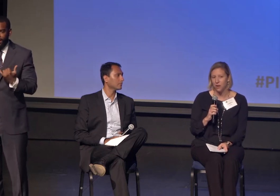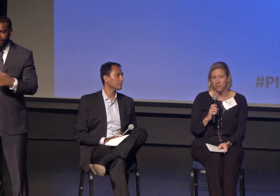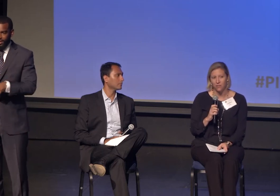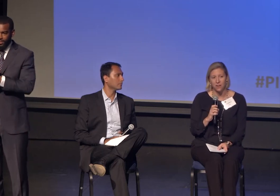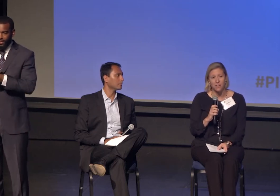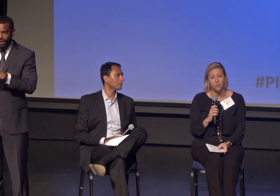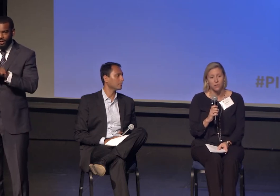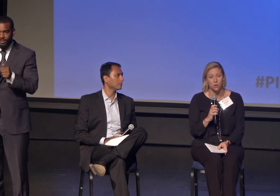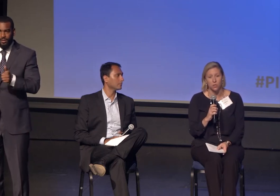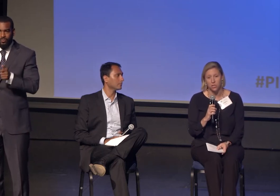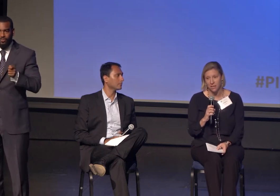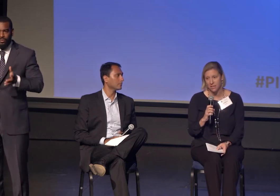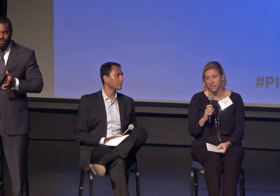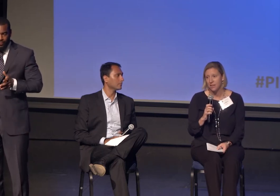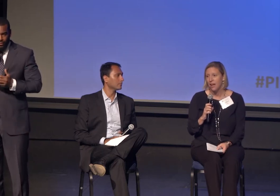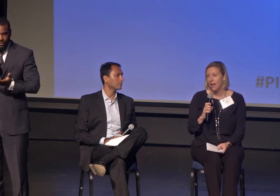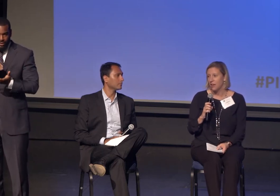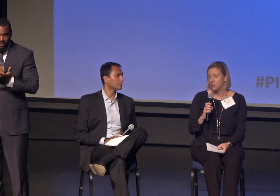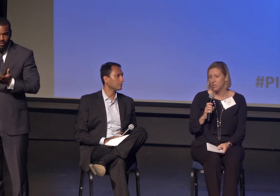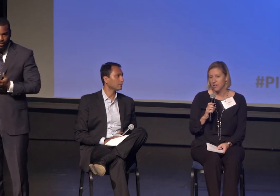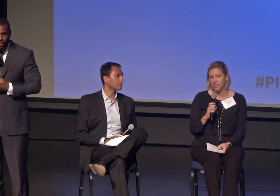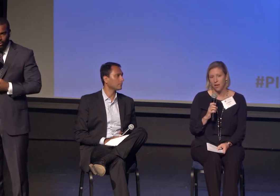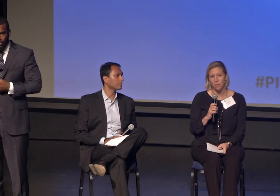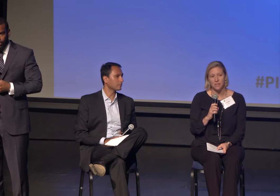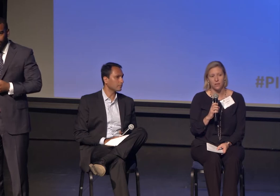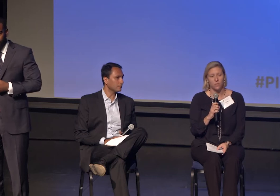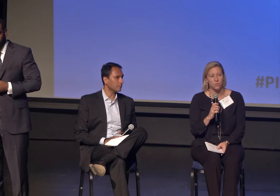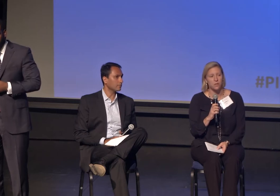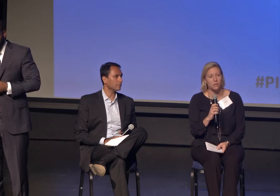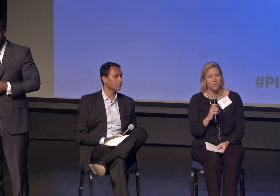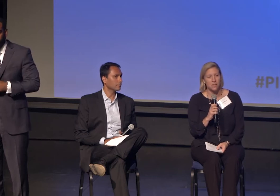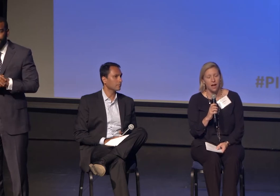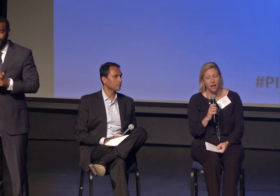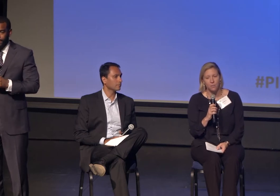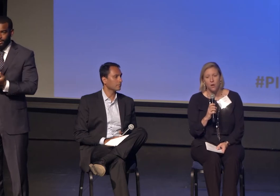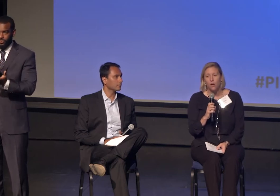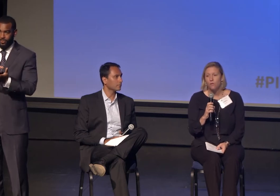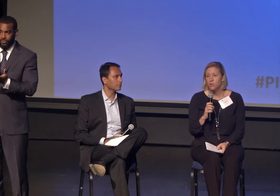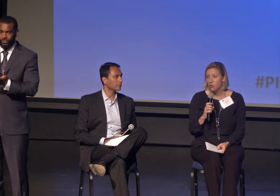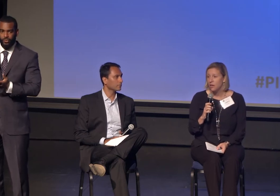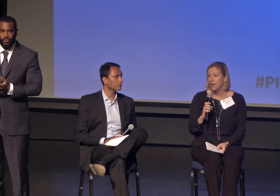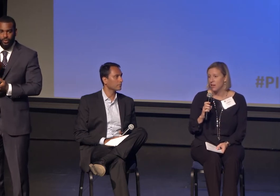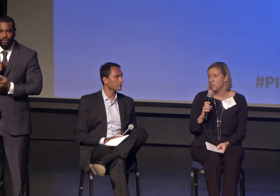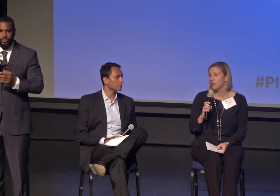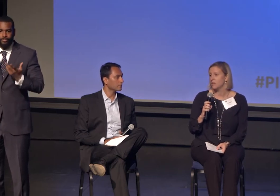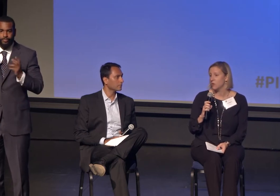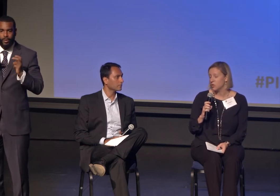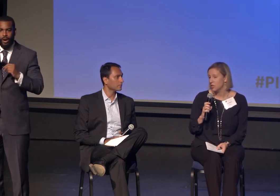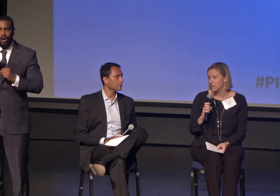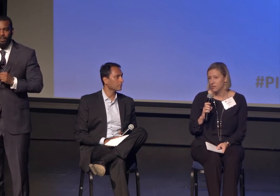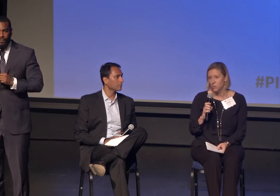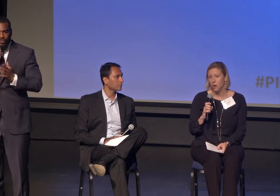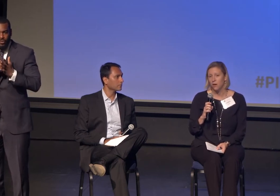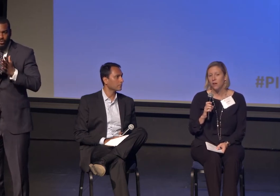of the Center for Social Justice at Georgetown's campus in which we serve as a hub for student engagement and social justice work.